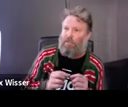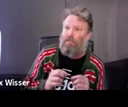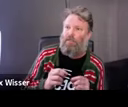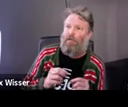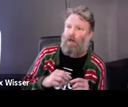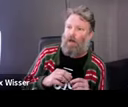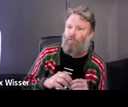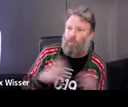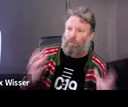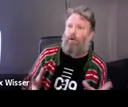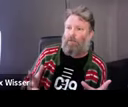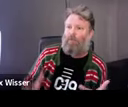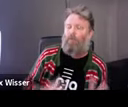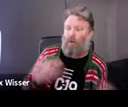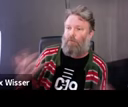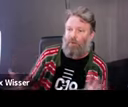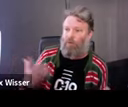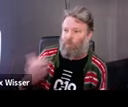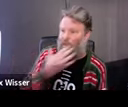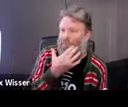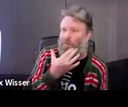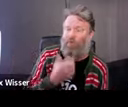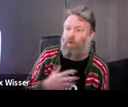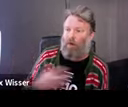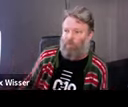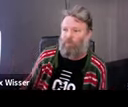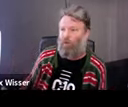one of the projects from to poster. That kind of connection sparked, we